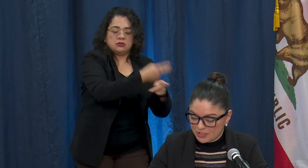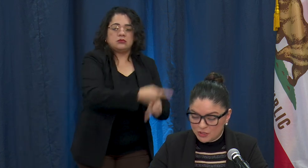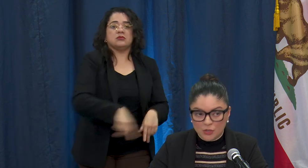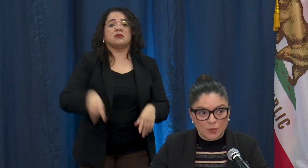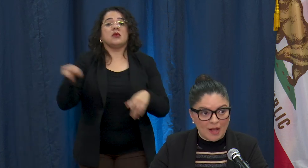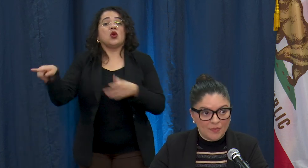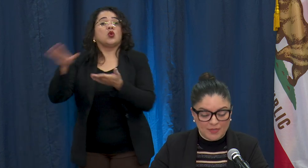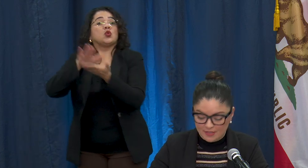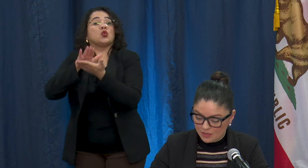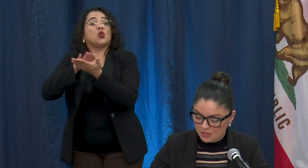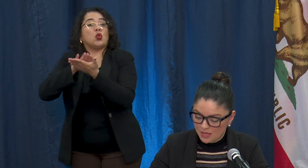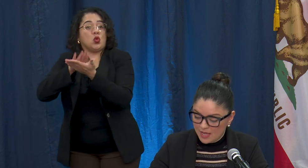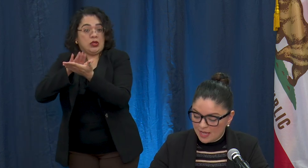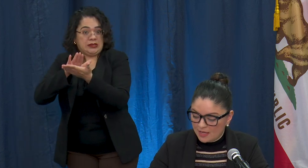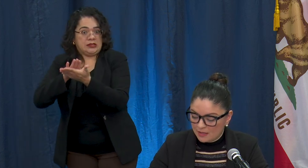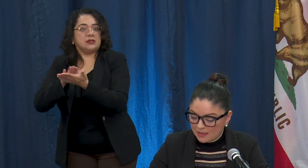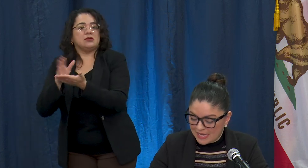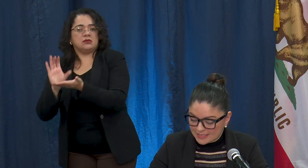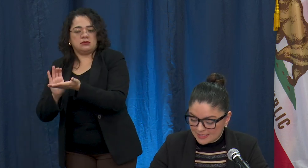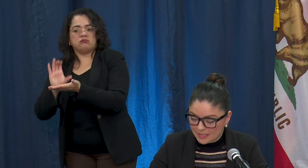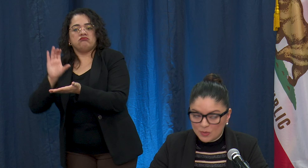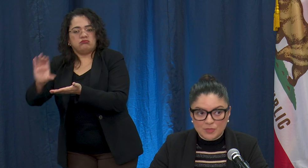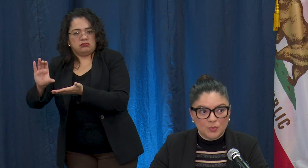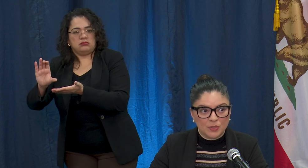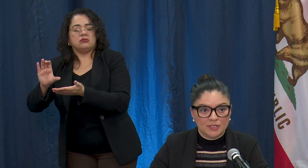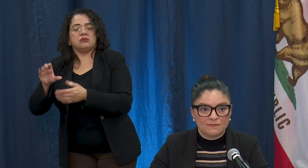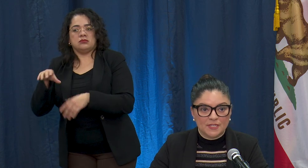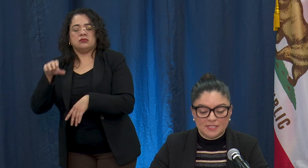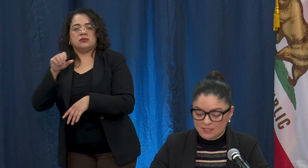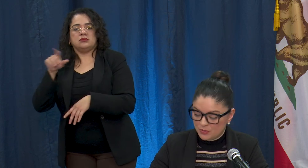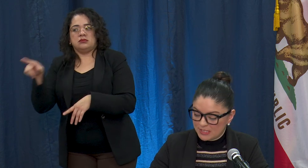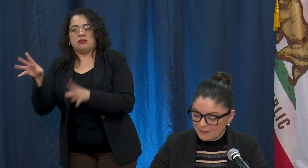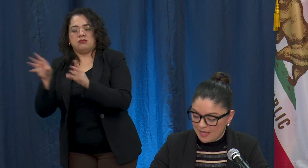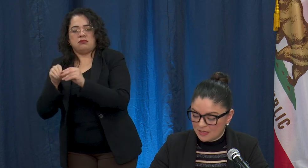mentioned throughout the year, and lastly and most importantly funding to expand